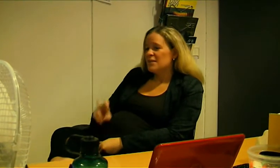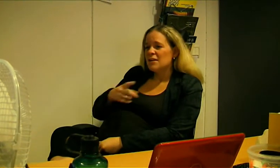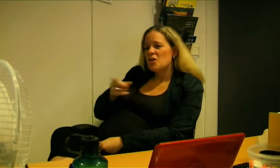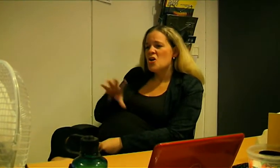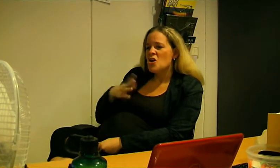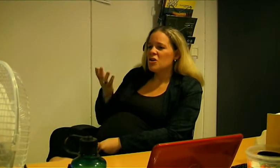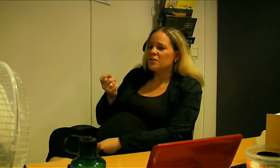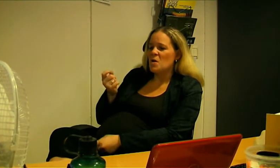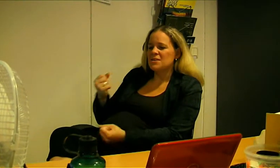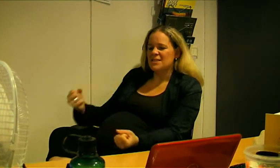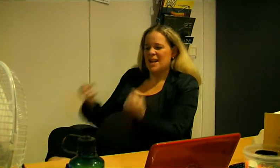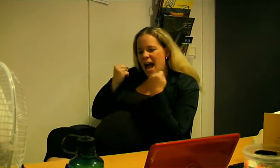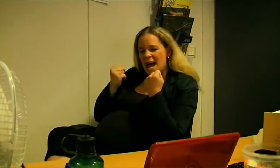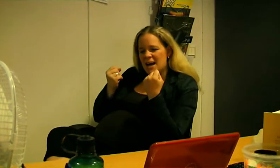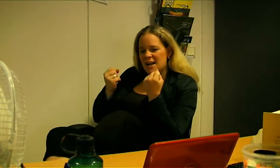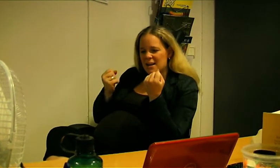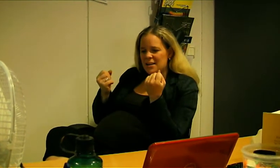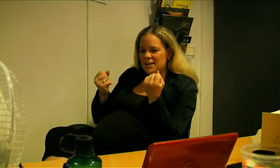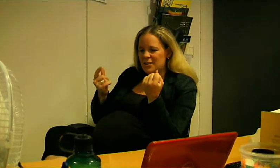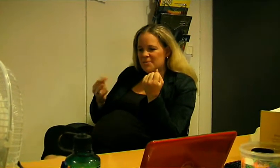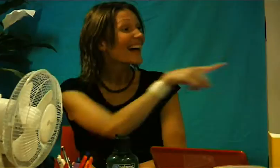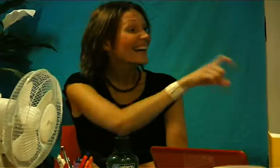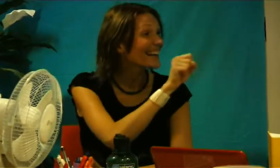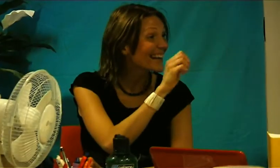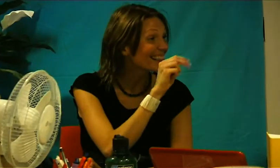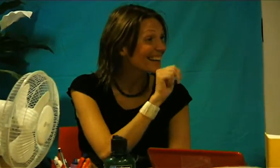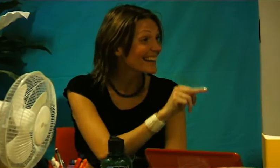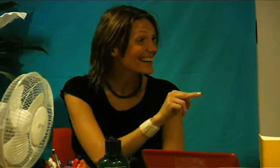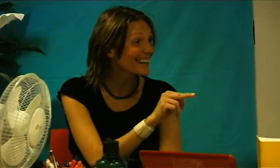They don't have strong... Genes?